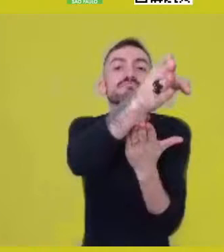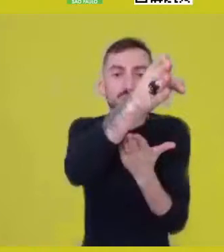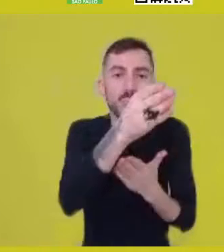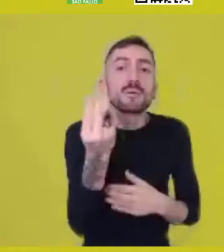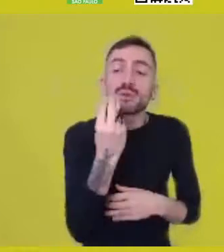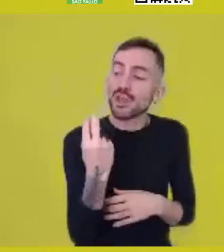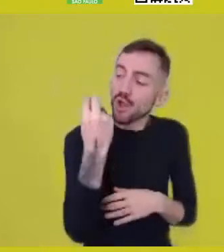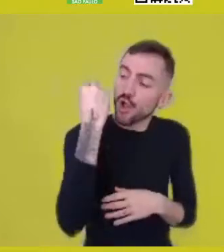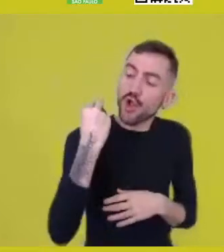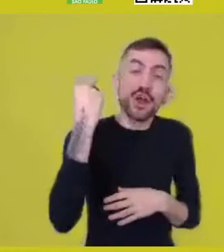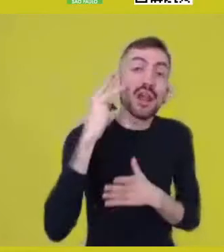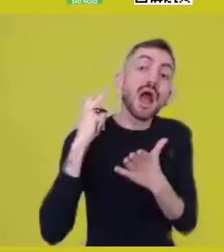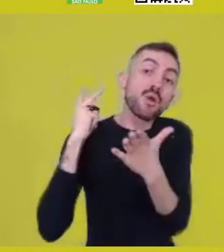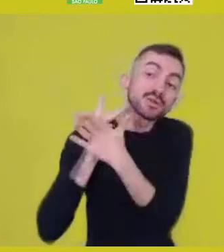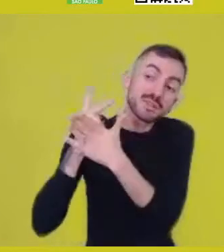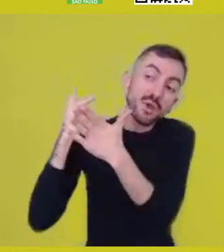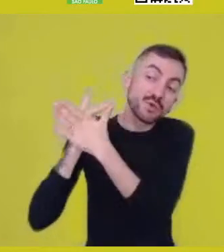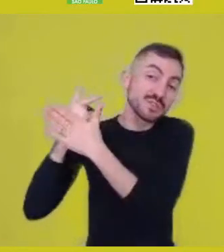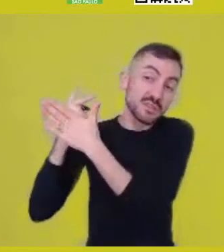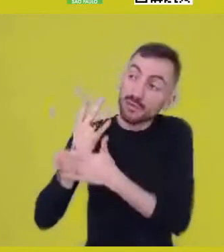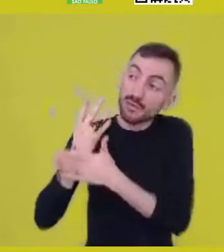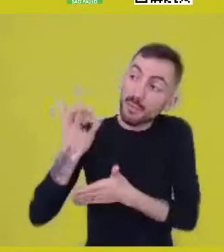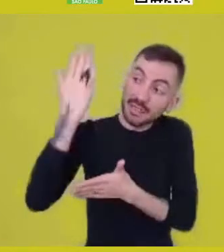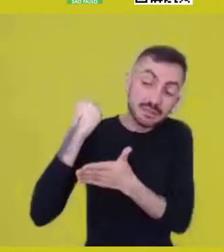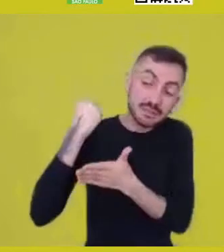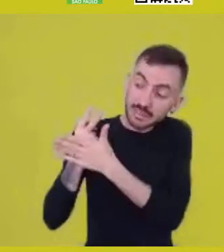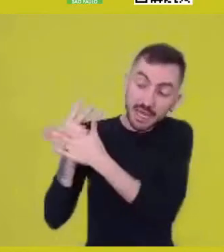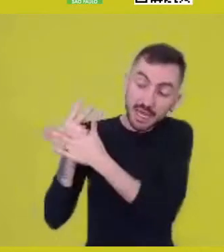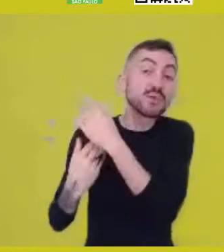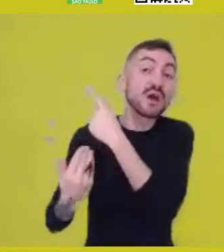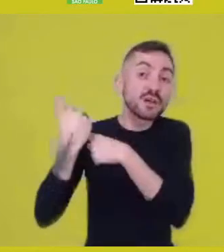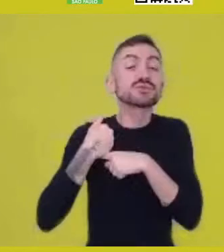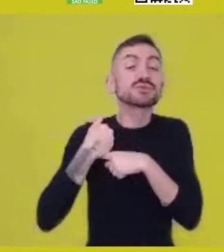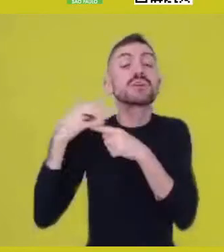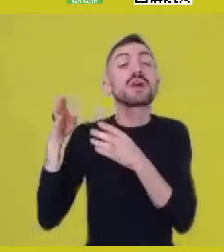help us rebuild roads where we can tread again.